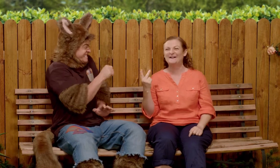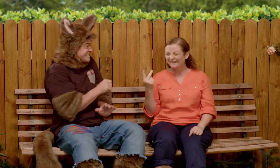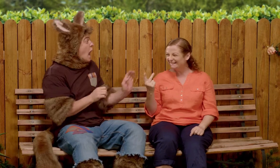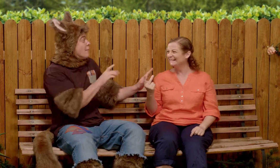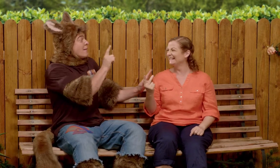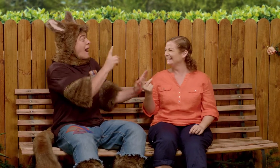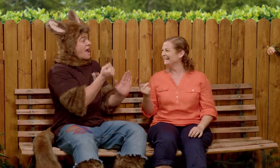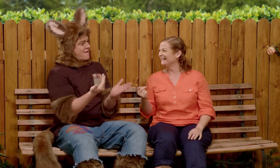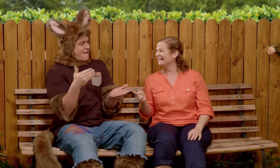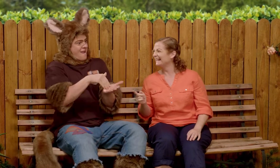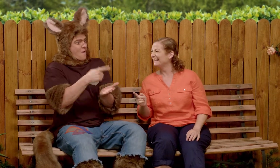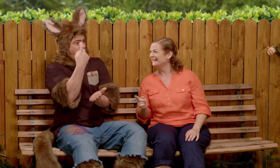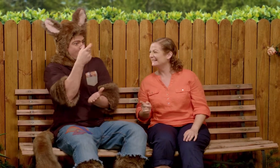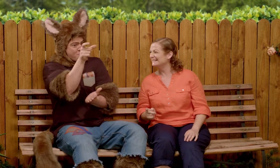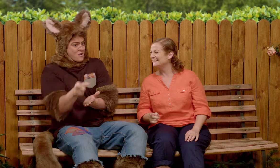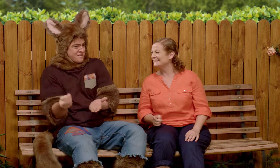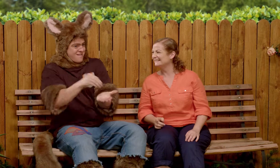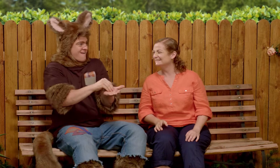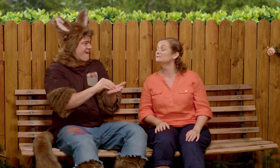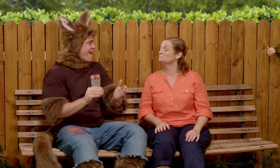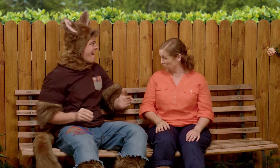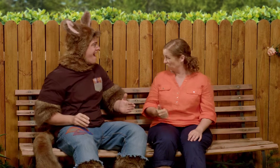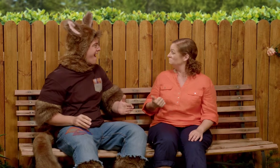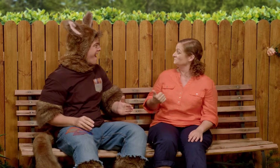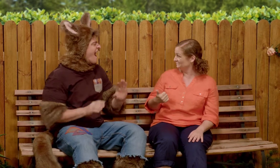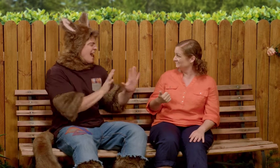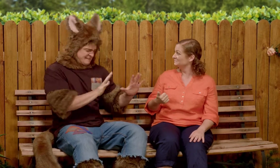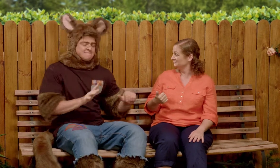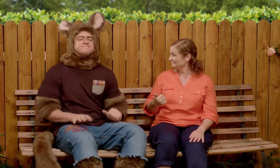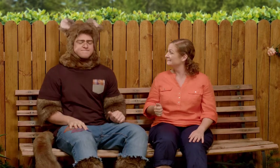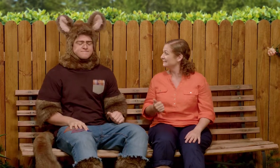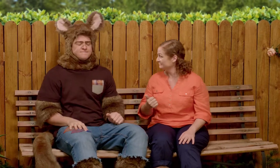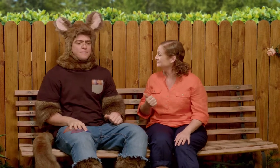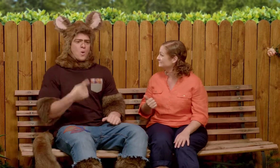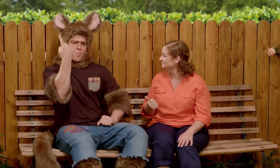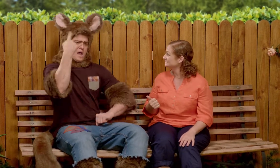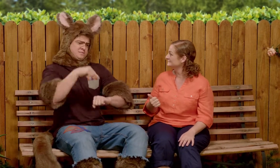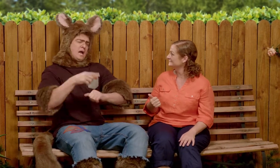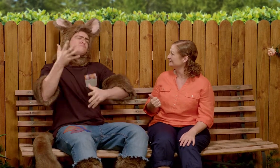Yes it is, Sally, but there's another character. Okay, ready?